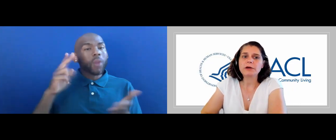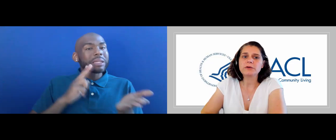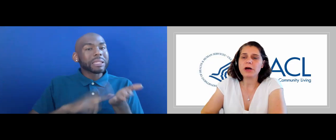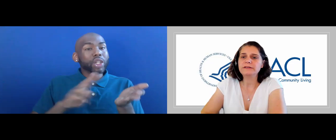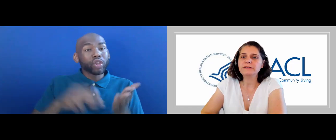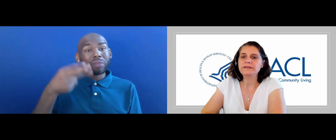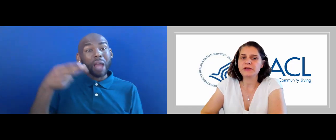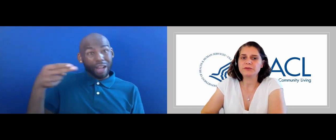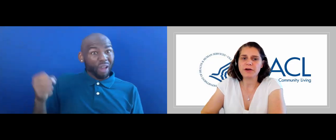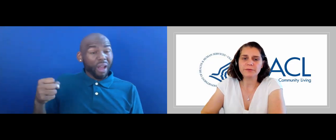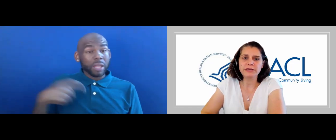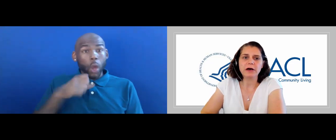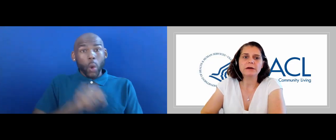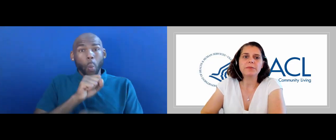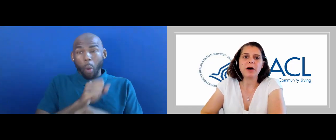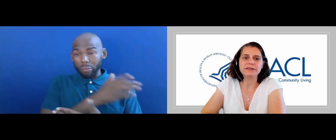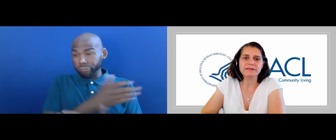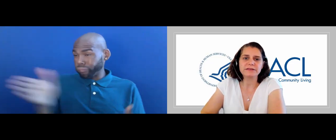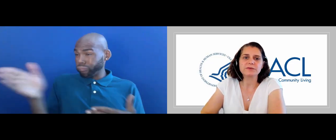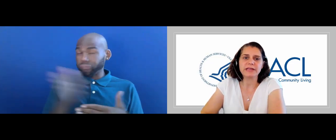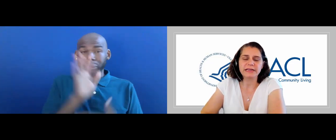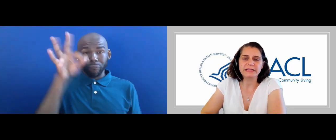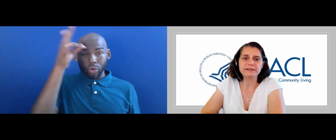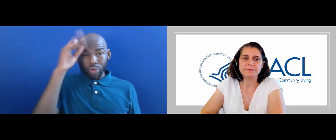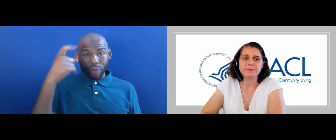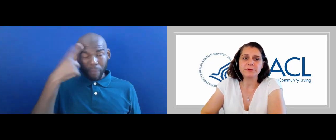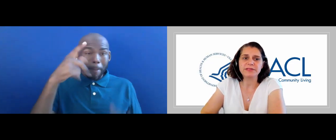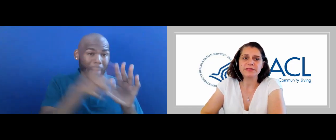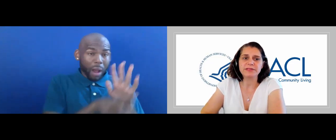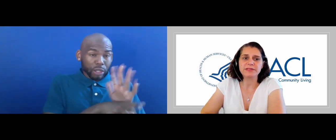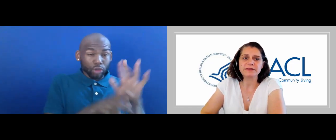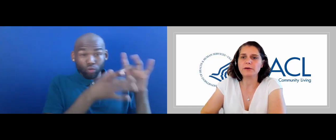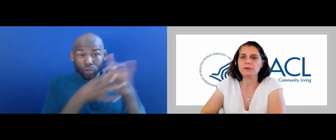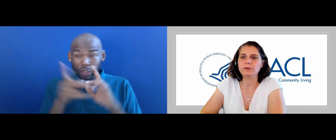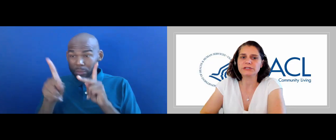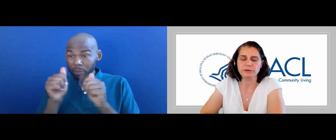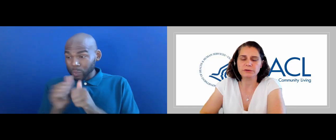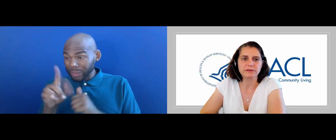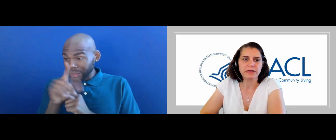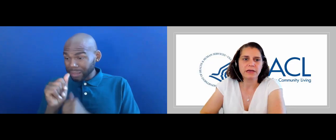WORK ACROSS THE FEDERAL GOVERNMENT ON POLICIES RELATED TO PEOPLE WITH DISABILITIES AND OLDER ADULTS.